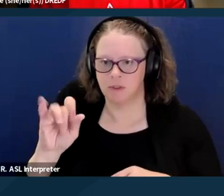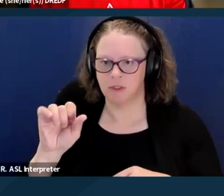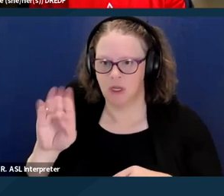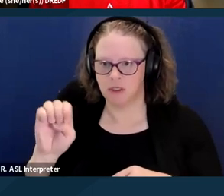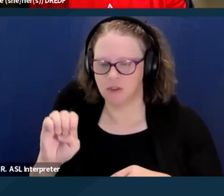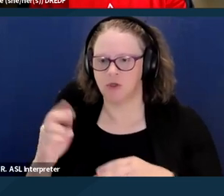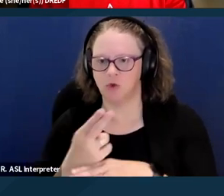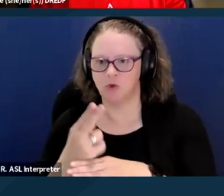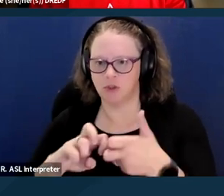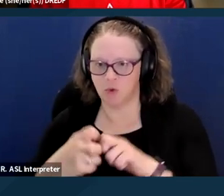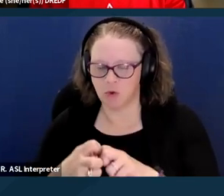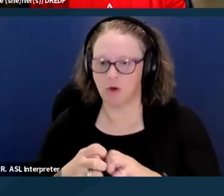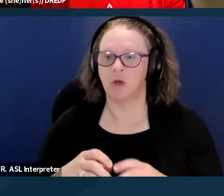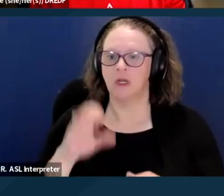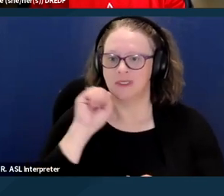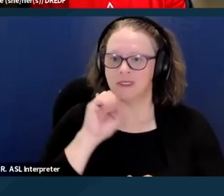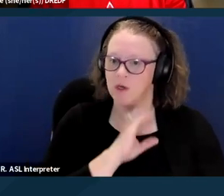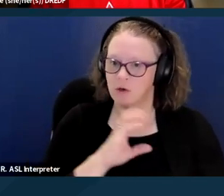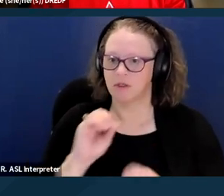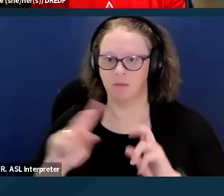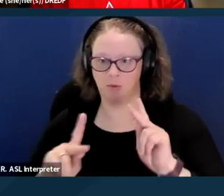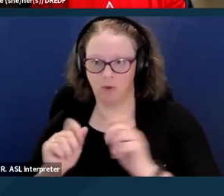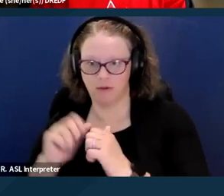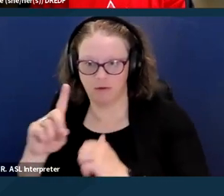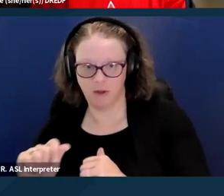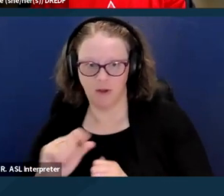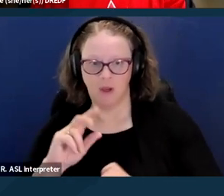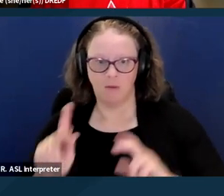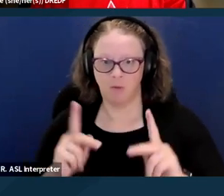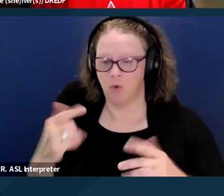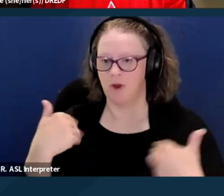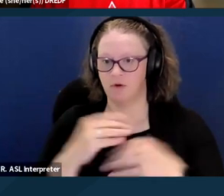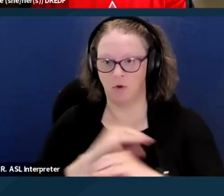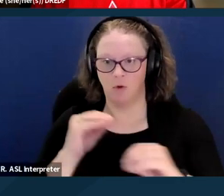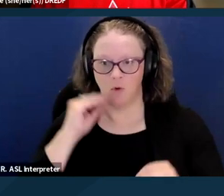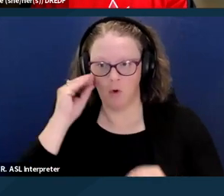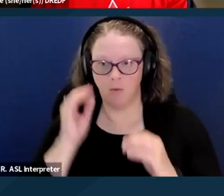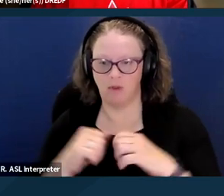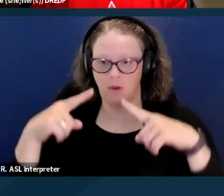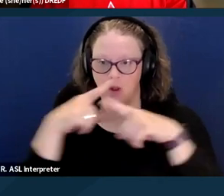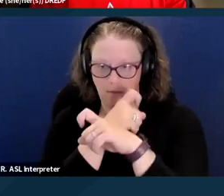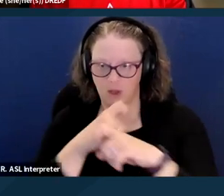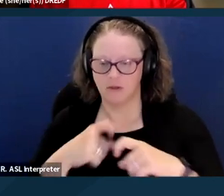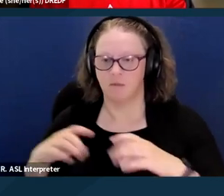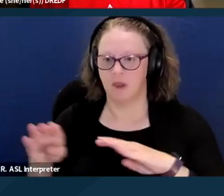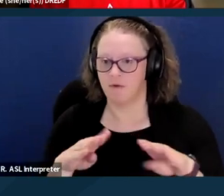It looks at people experiencing homelessness who also have complex physical or behavioral health needs. Another category is people